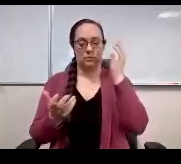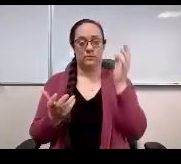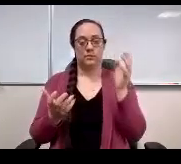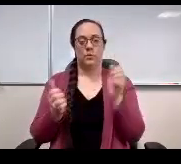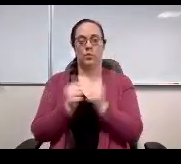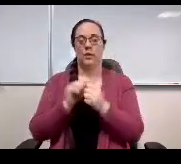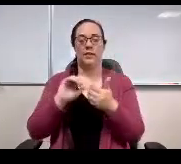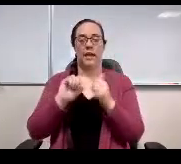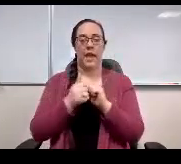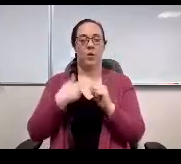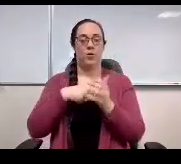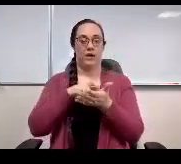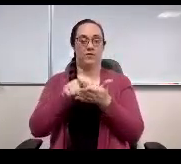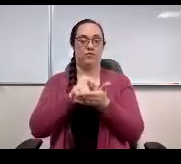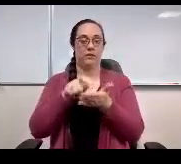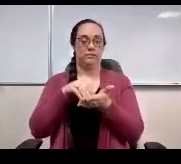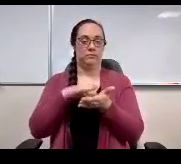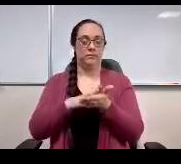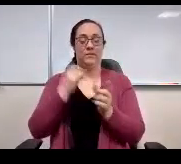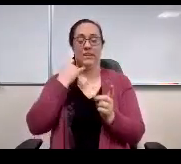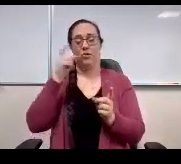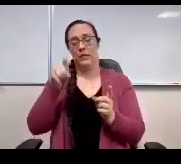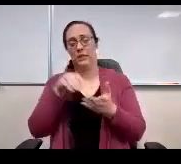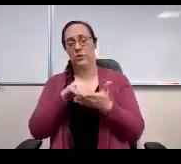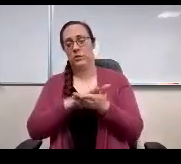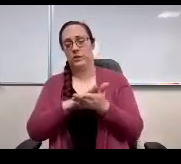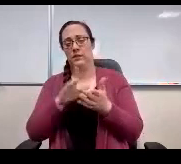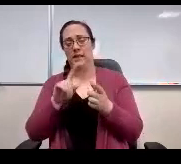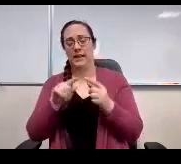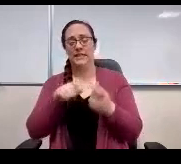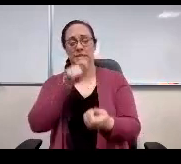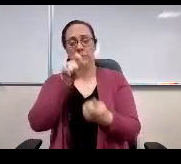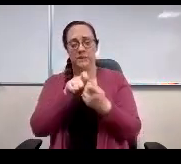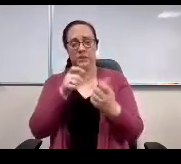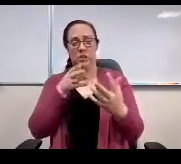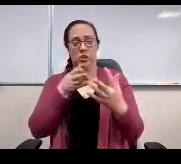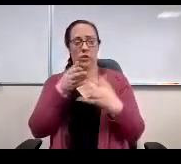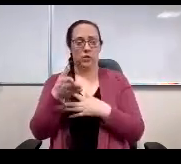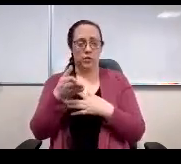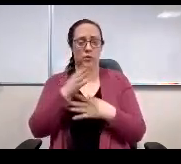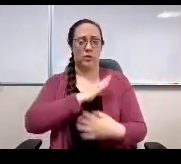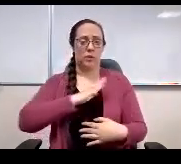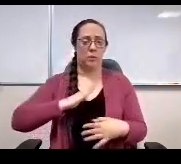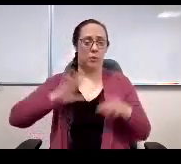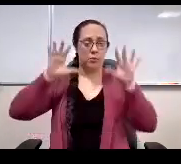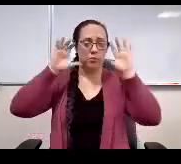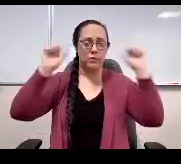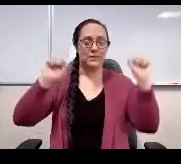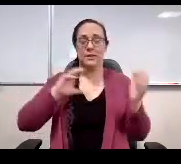if we need to write down that it goes specifically through the board president, that's fine with me.